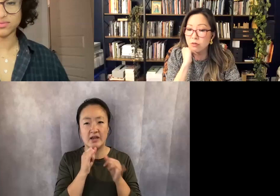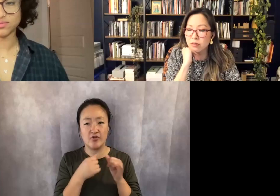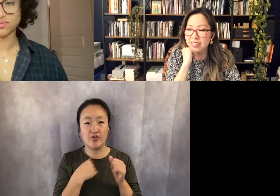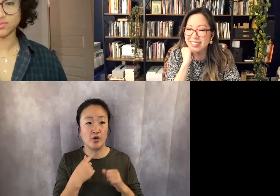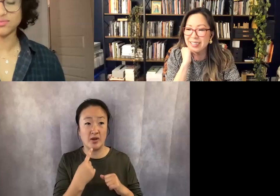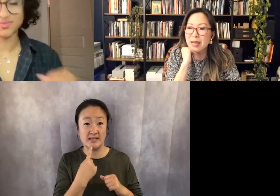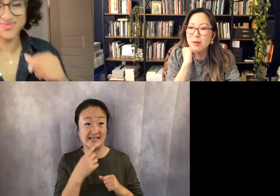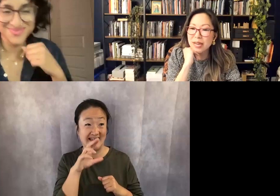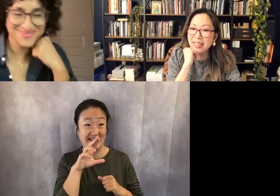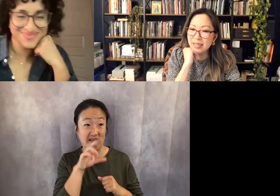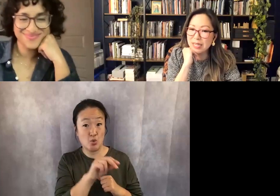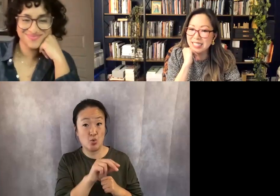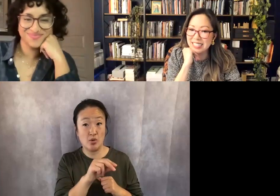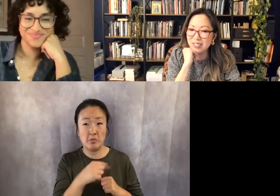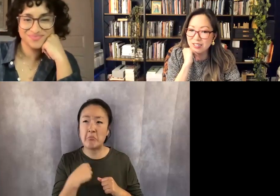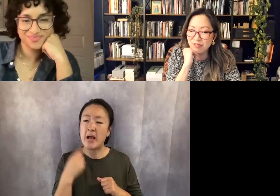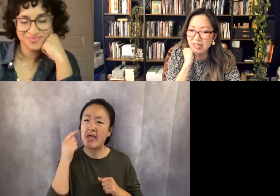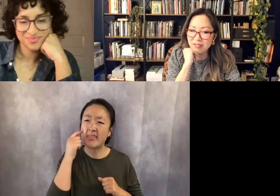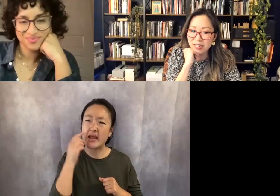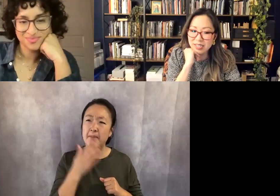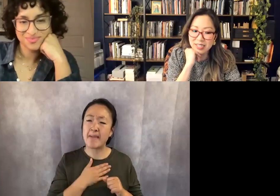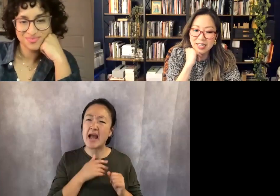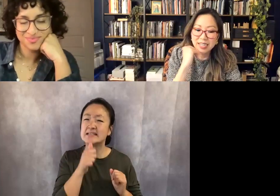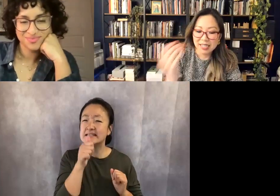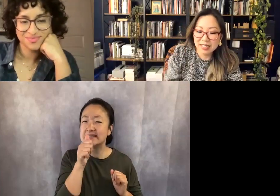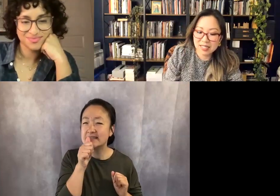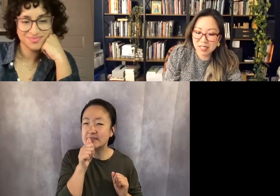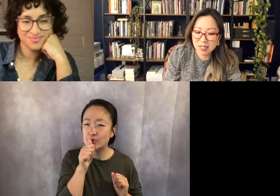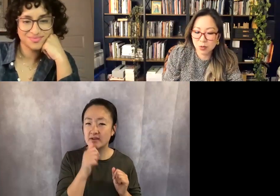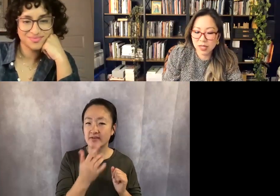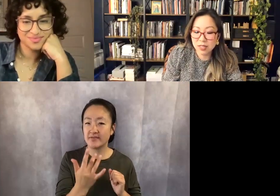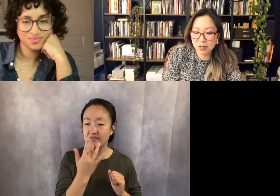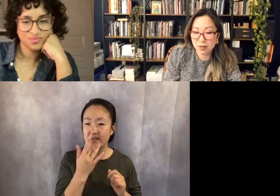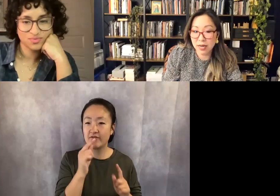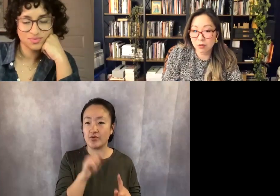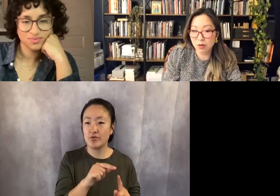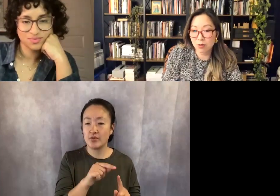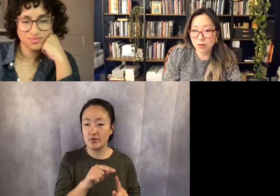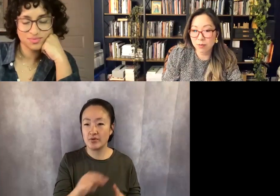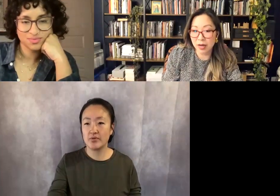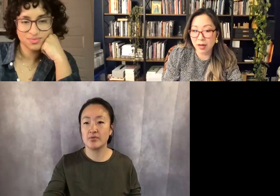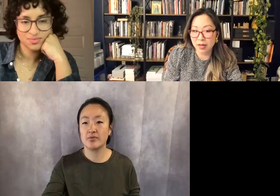but I think my secret favorite is this Zuihitsu that I wrote for Bianca.